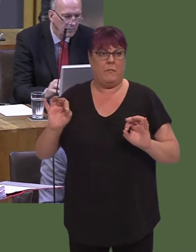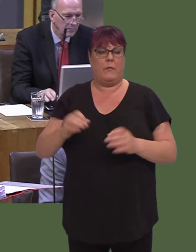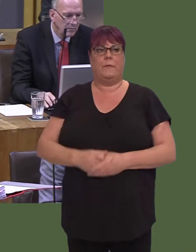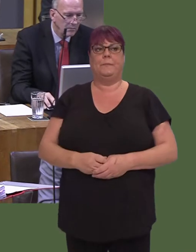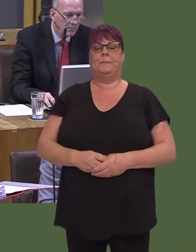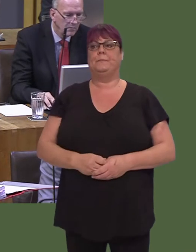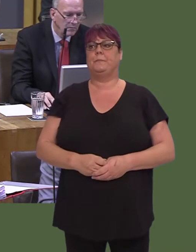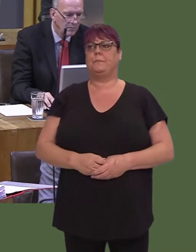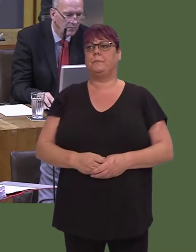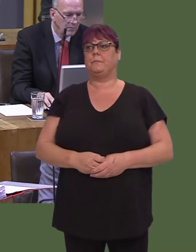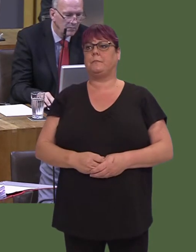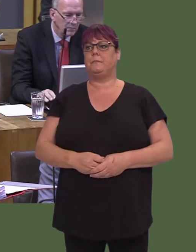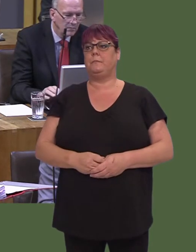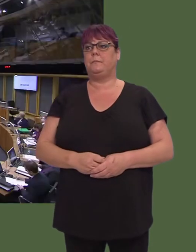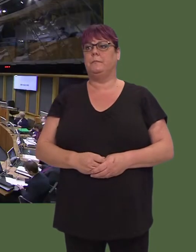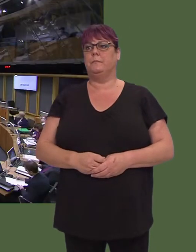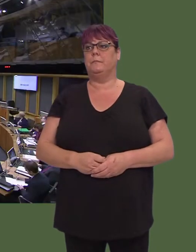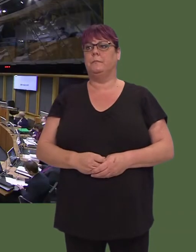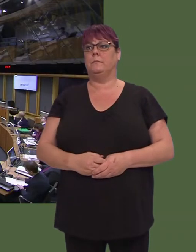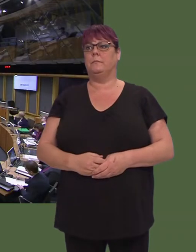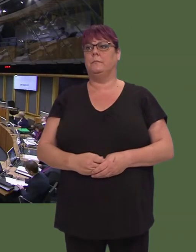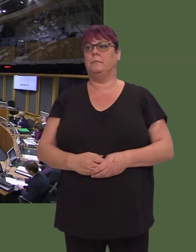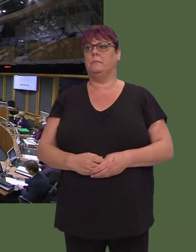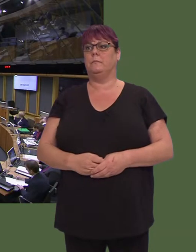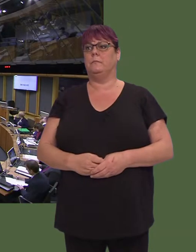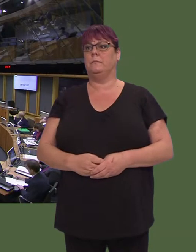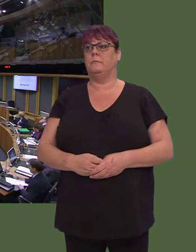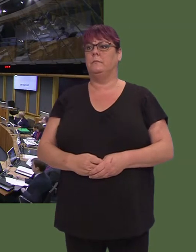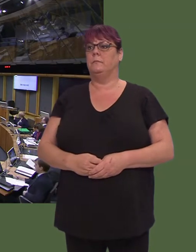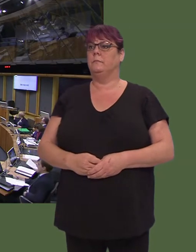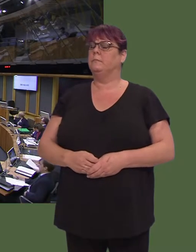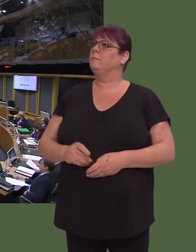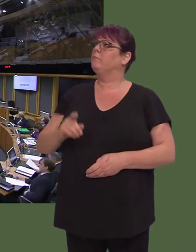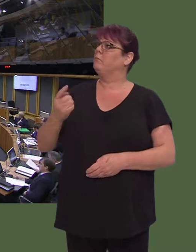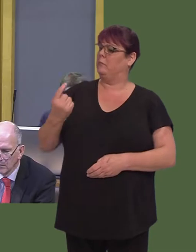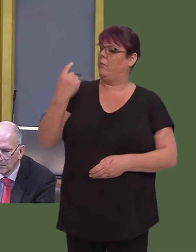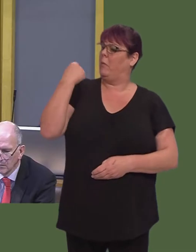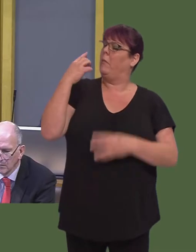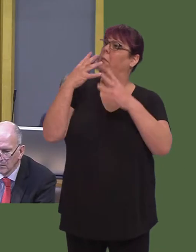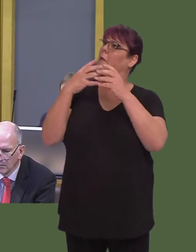Vikki Howells AM: First Minister, back in February I raised, under the business statement,